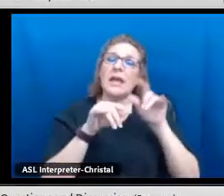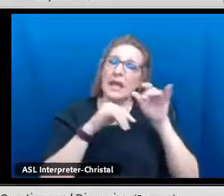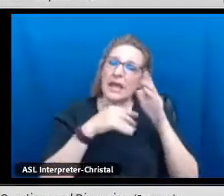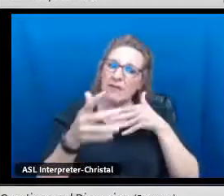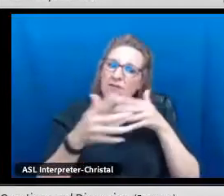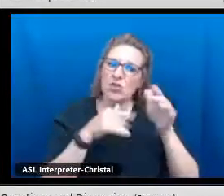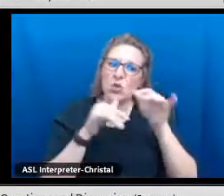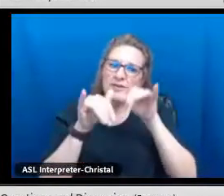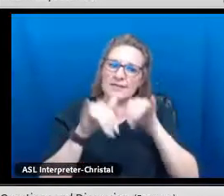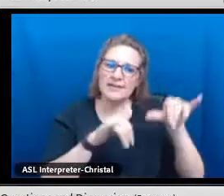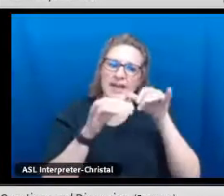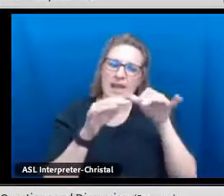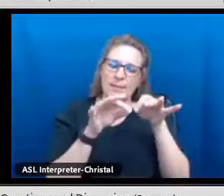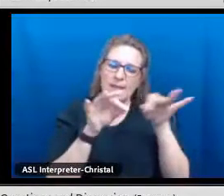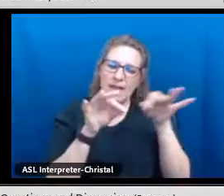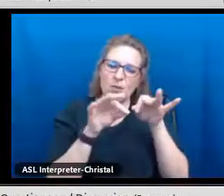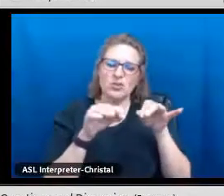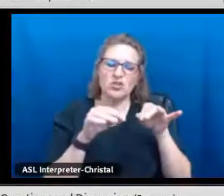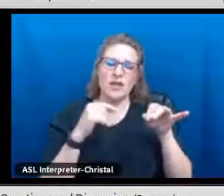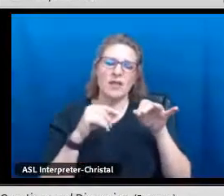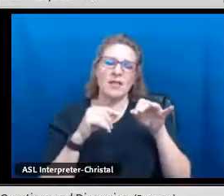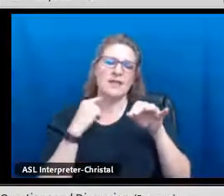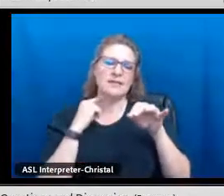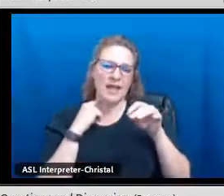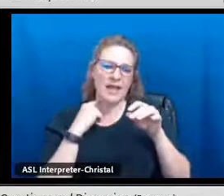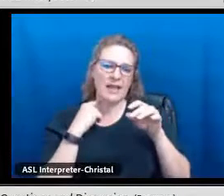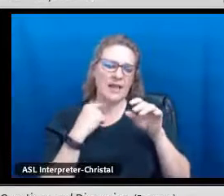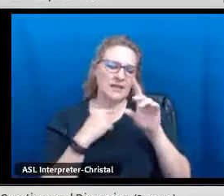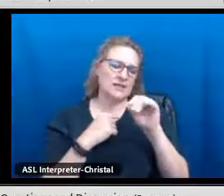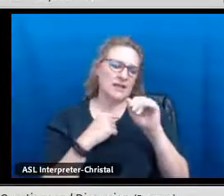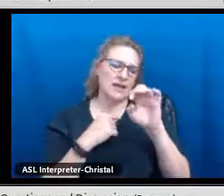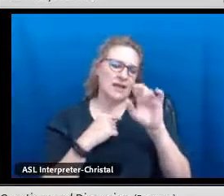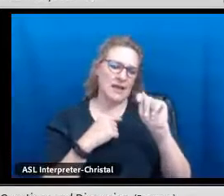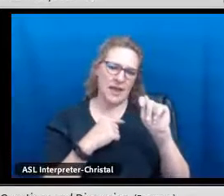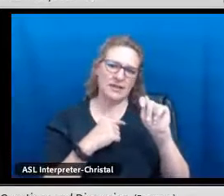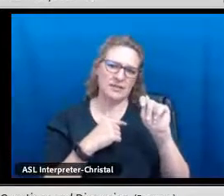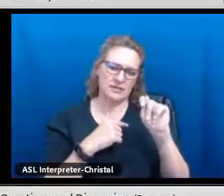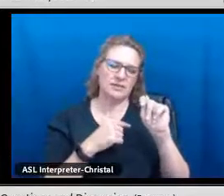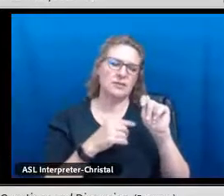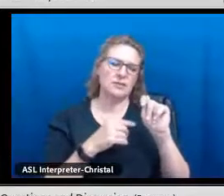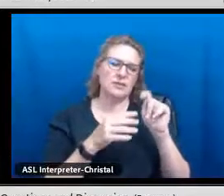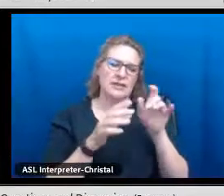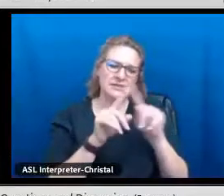Each tribe and the language of that tribe is different.